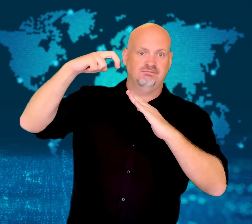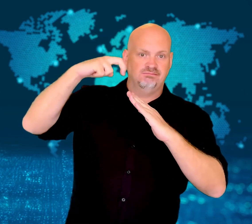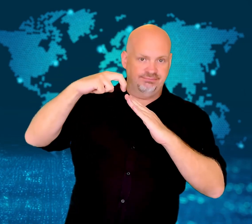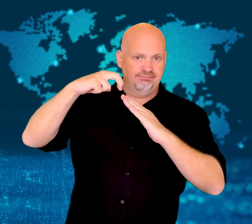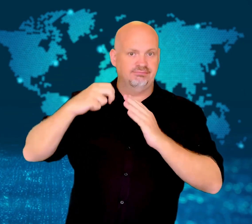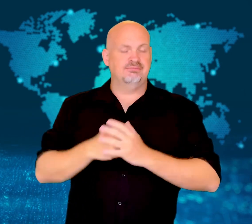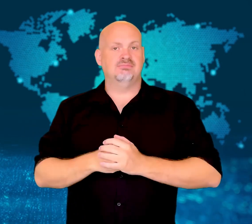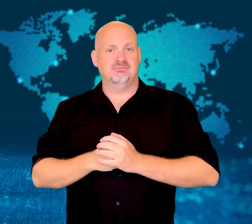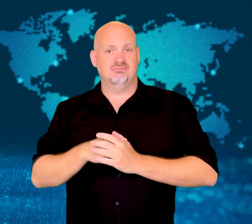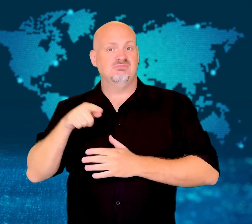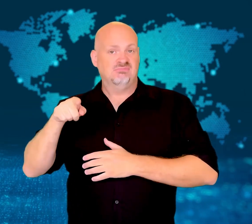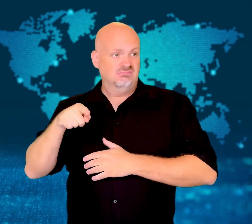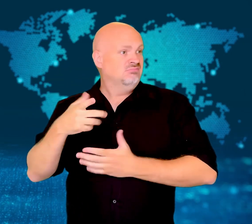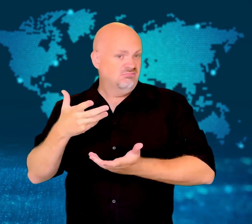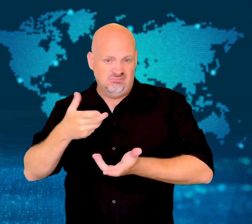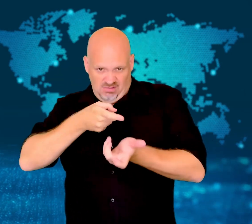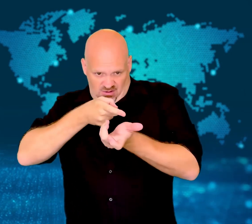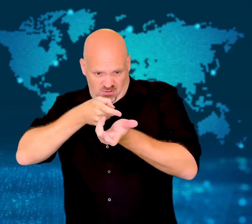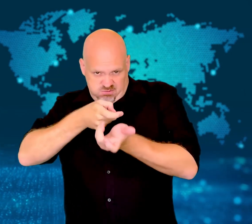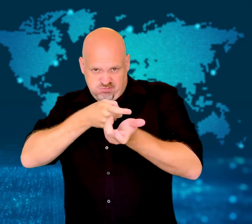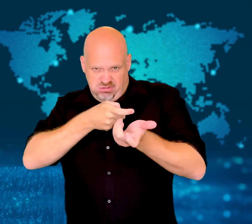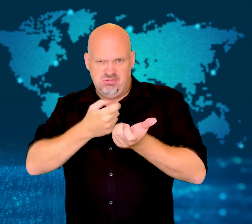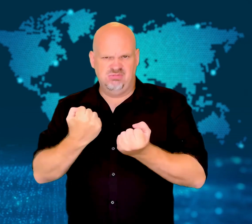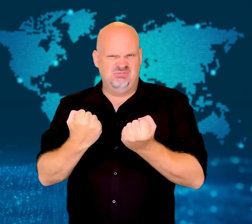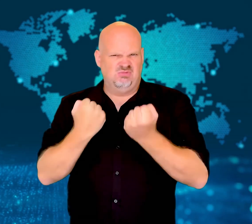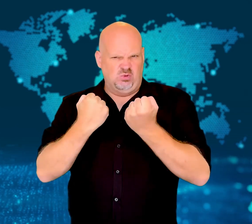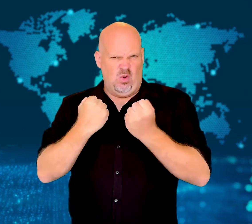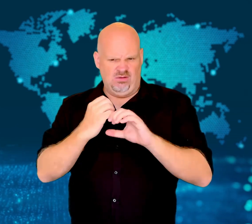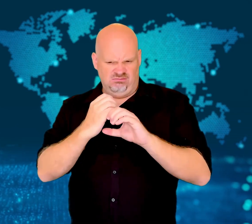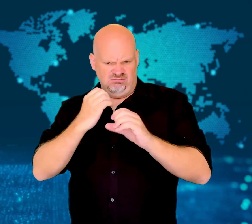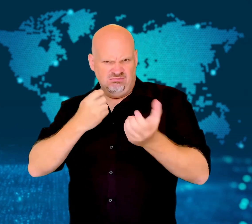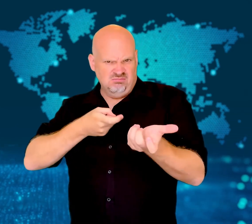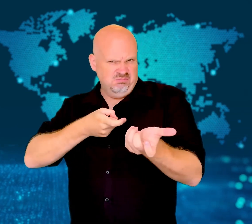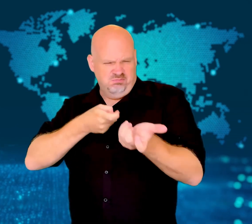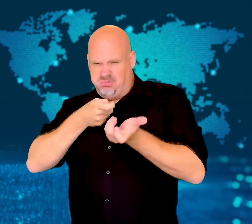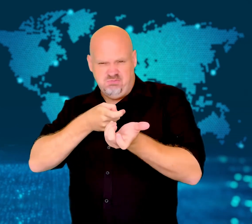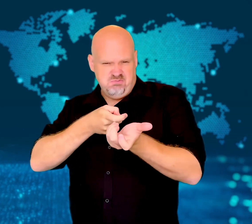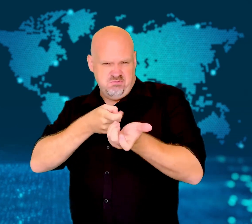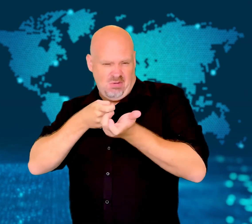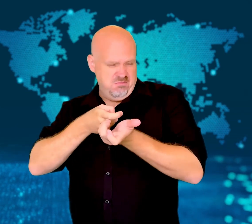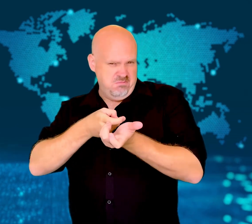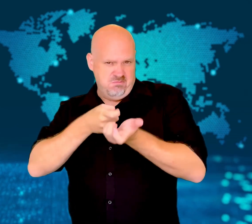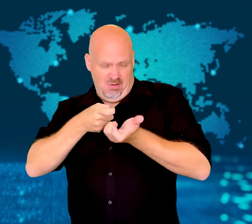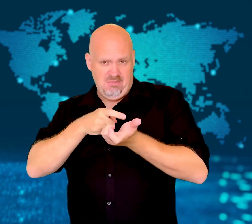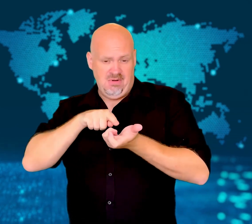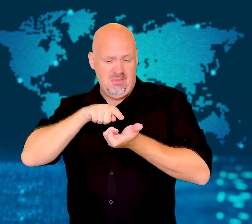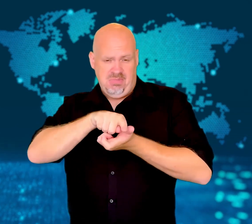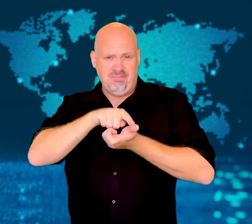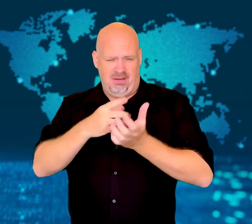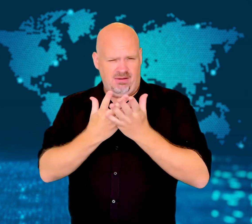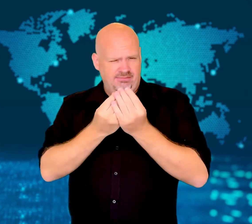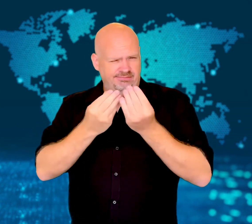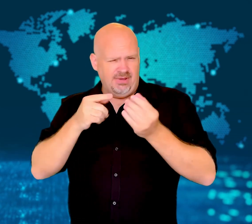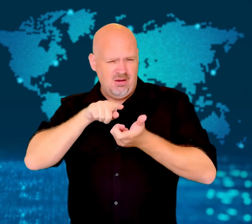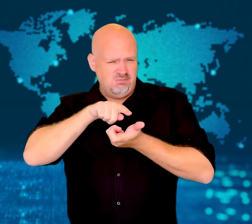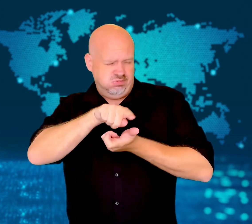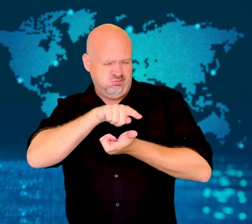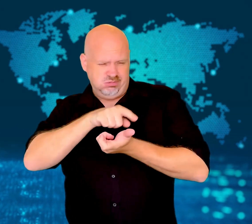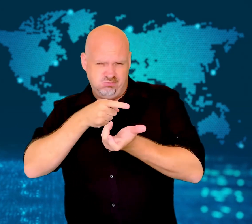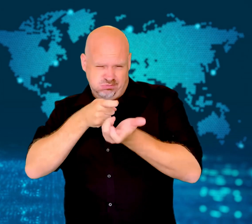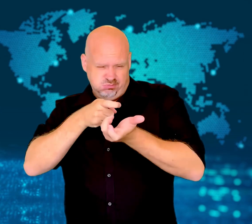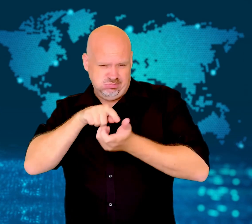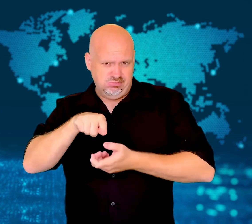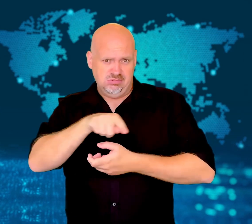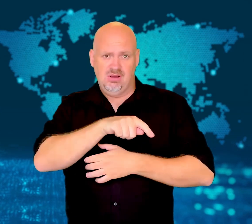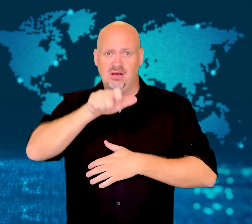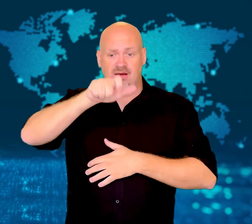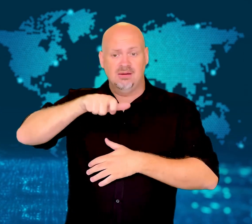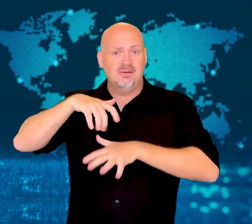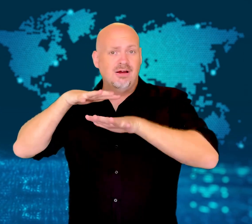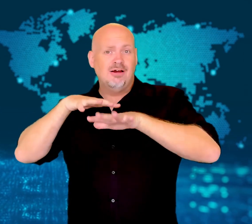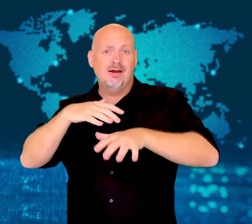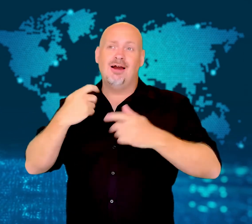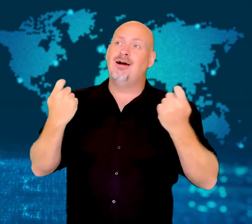The shooter had used a ladder attached to the building to access the roof.